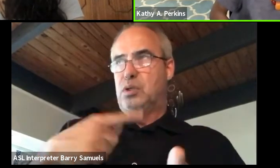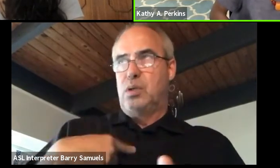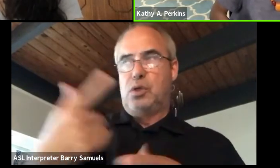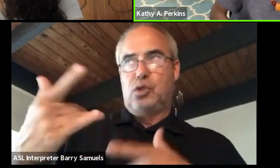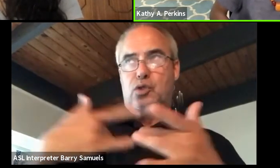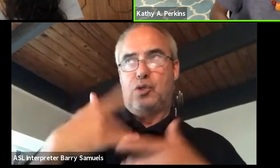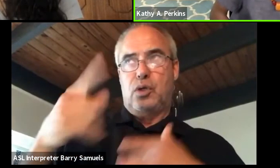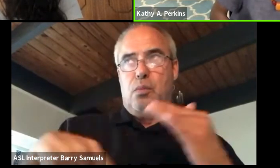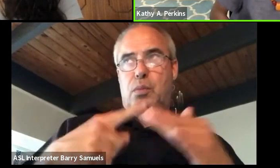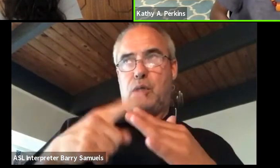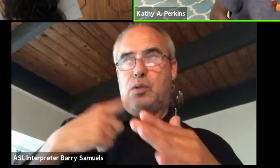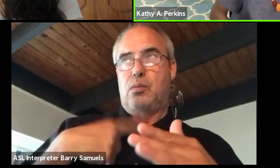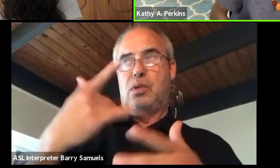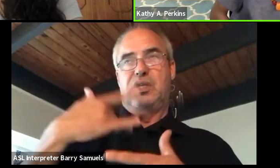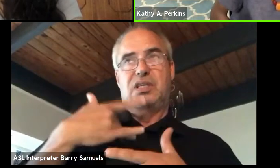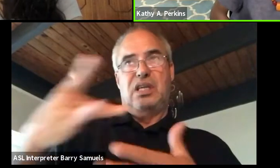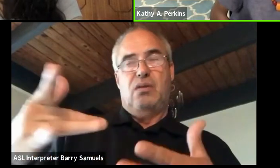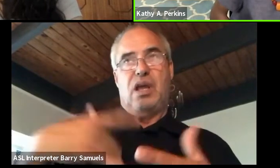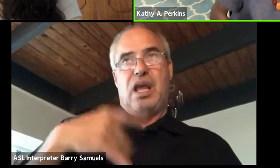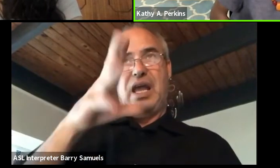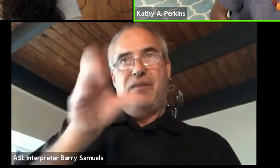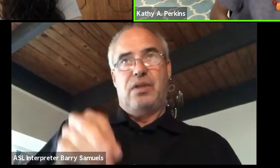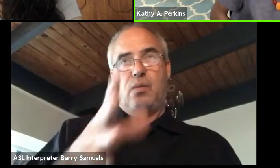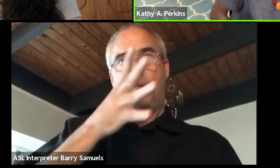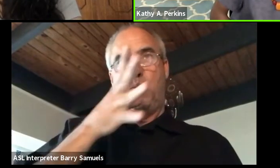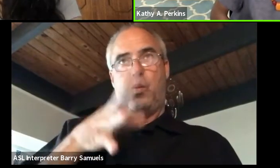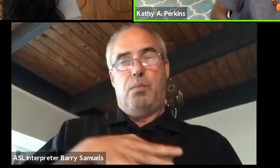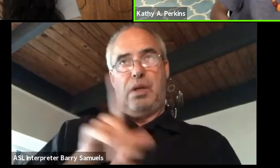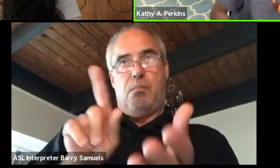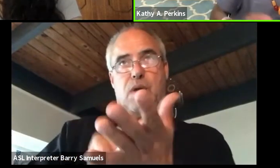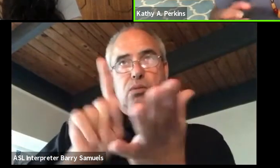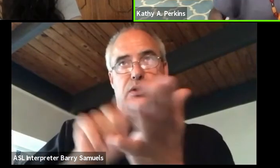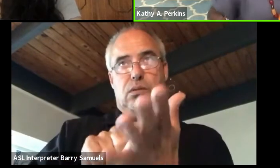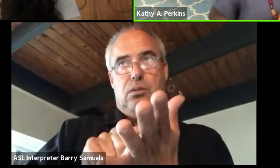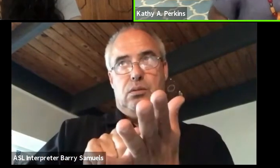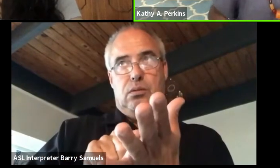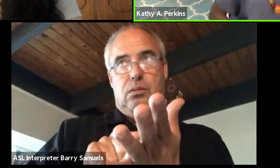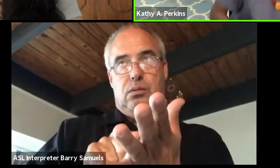usually when African women are published, which is few of them,